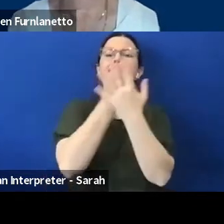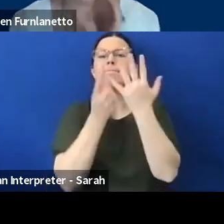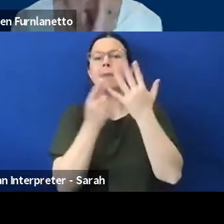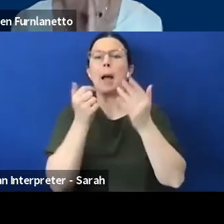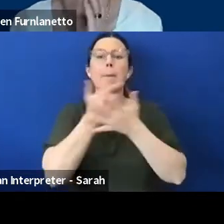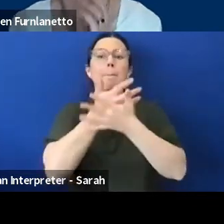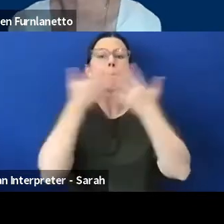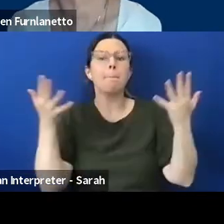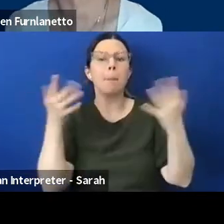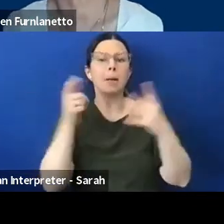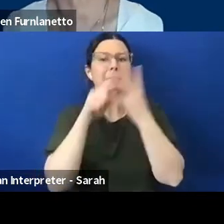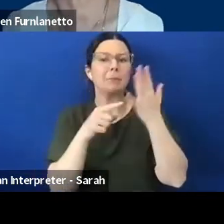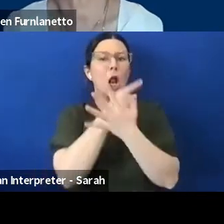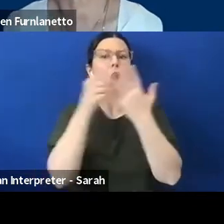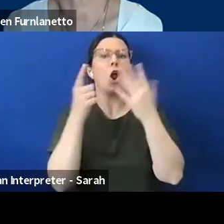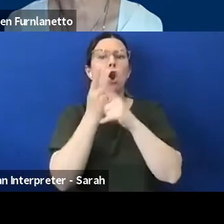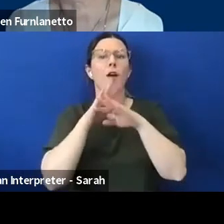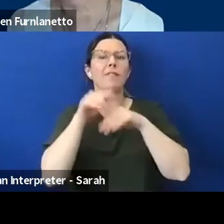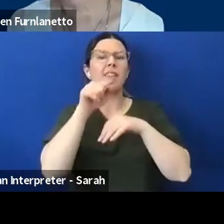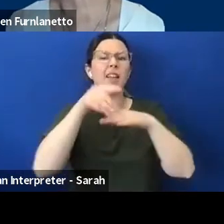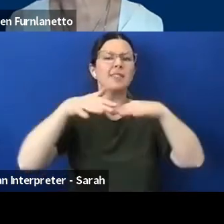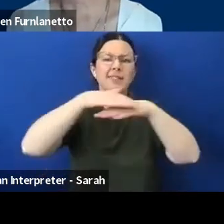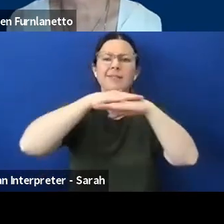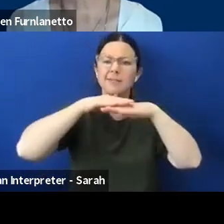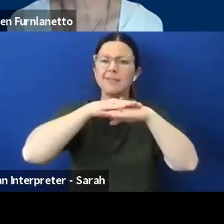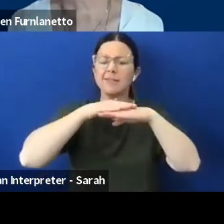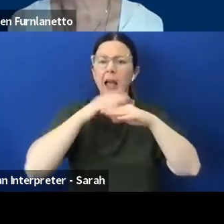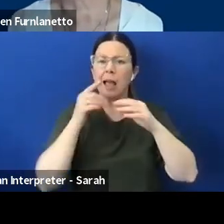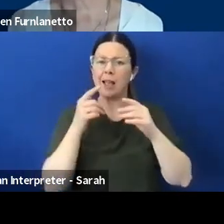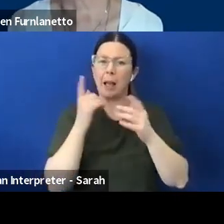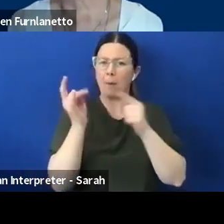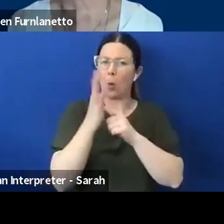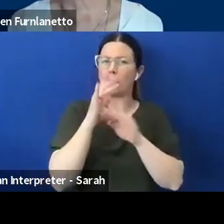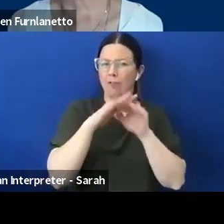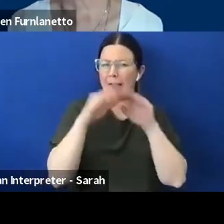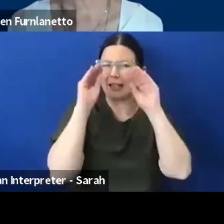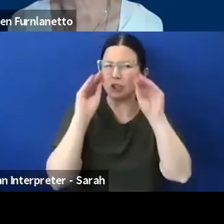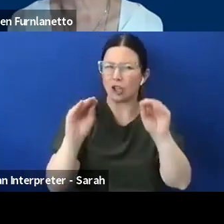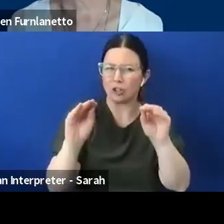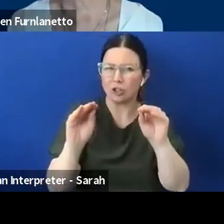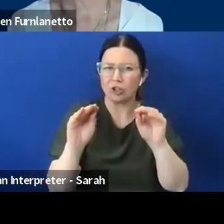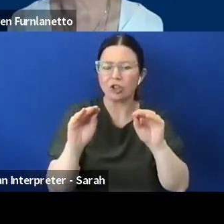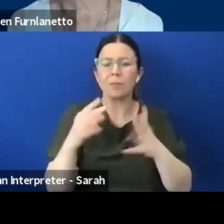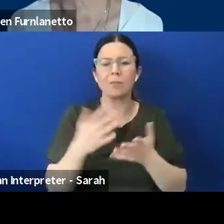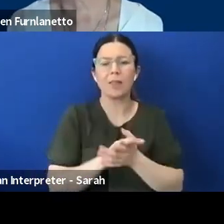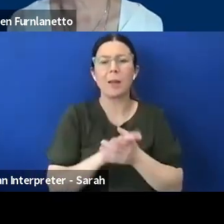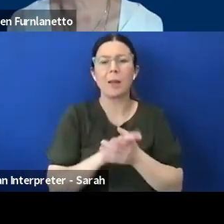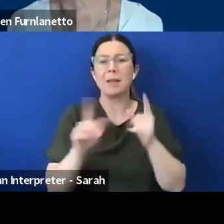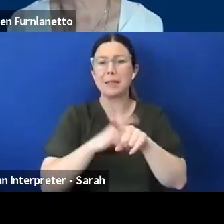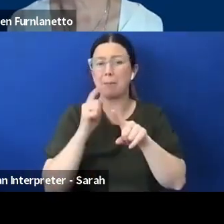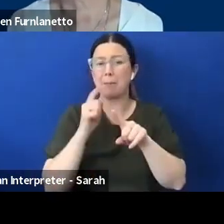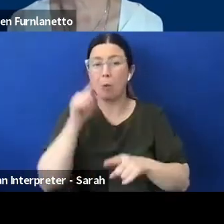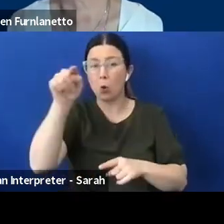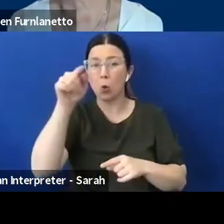it's also about education but in saying that too you can't know or learn about every single